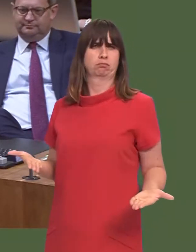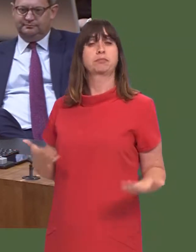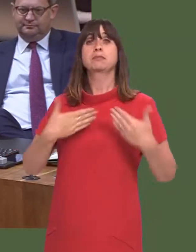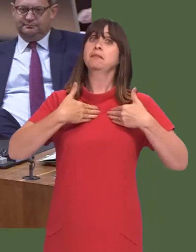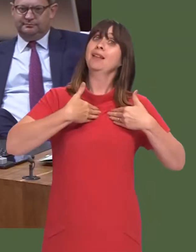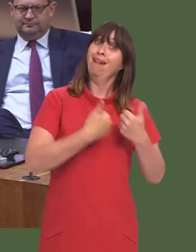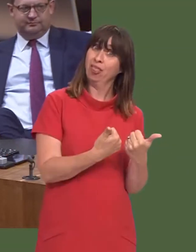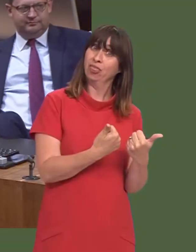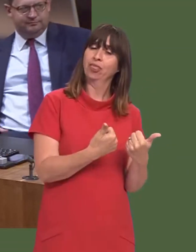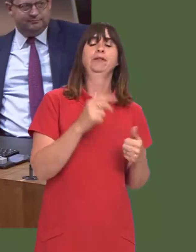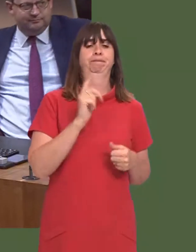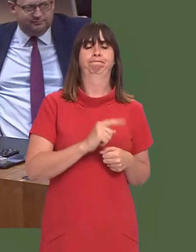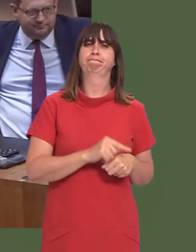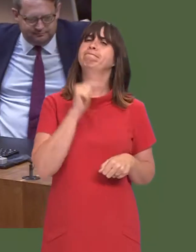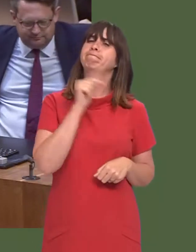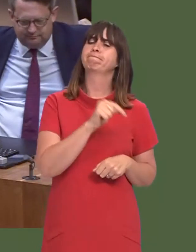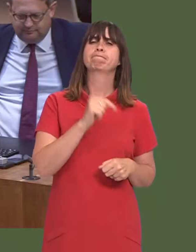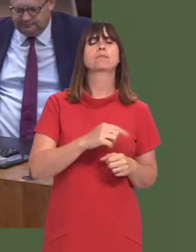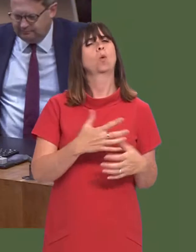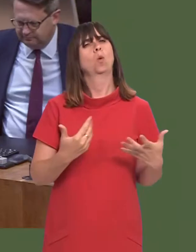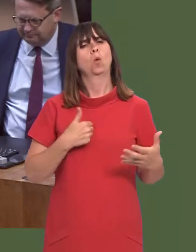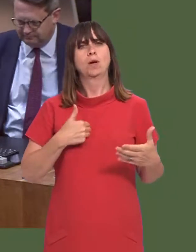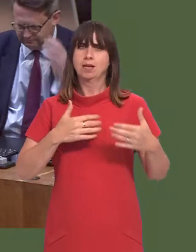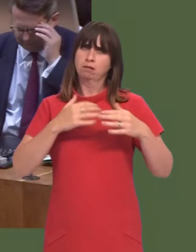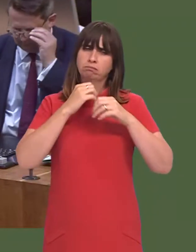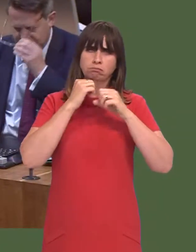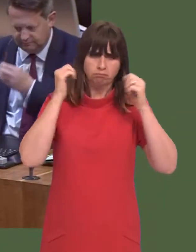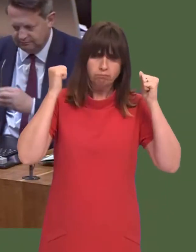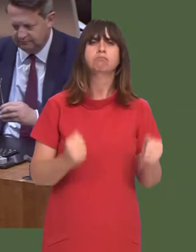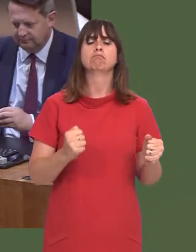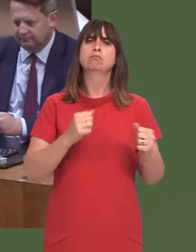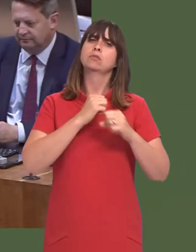Carwyn Jones: With regard to health, this is a major commitment for us to make.